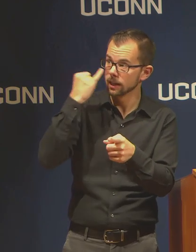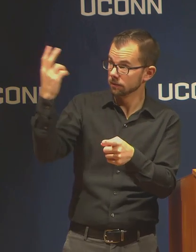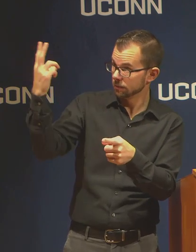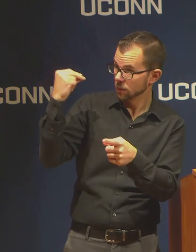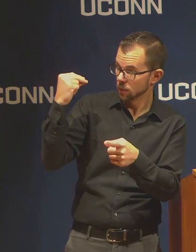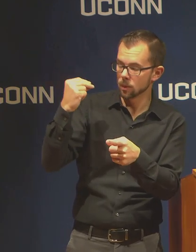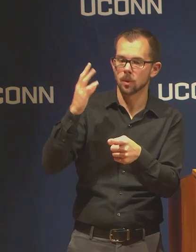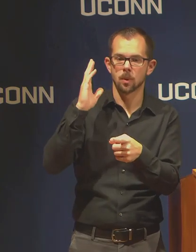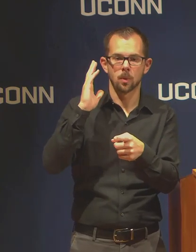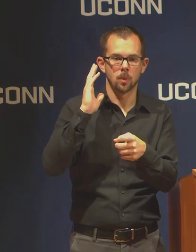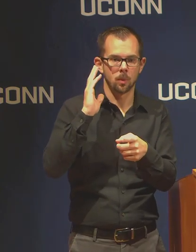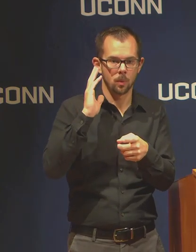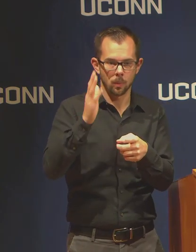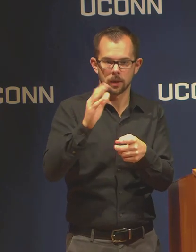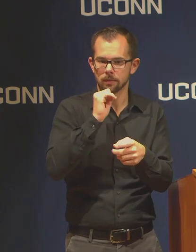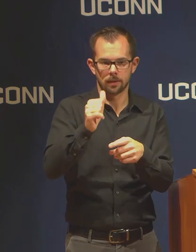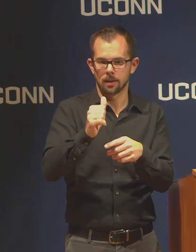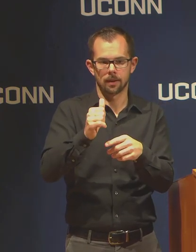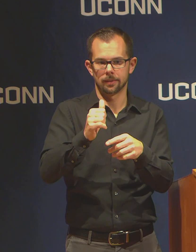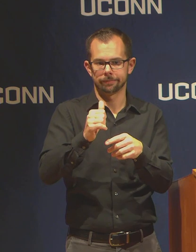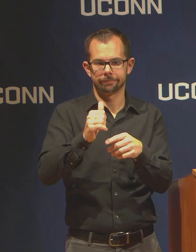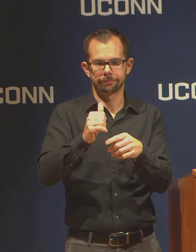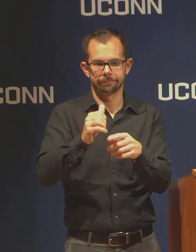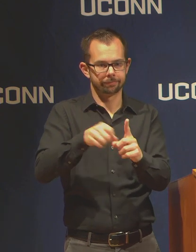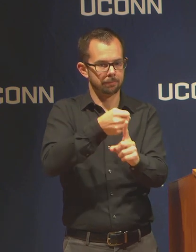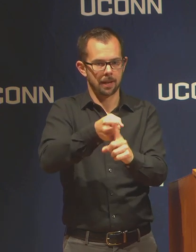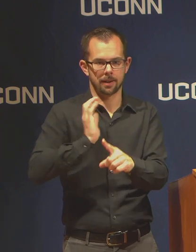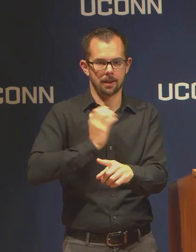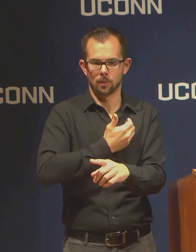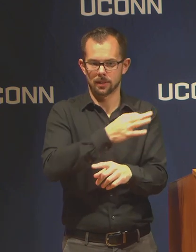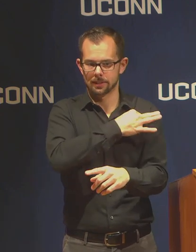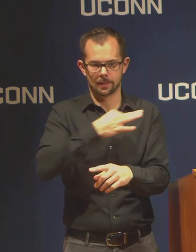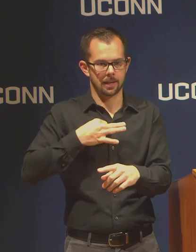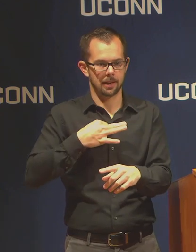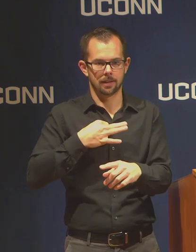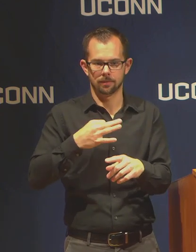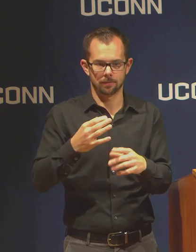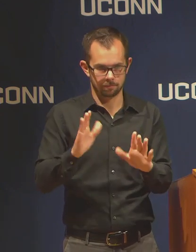hold harmless faculty disrupted that way.